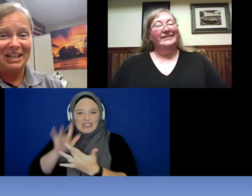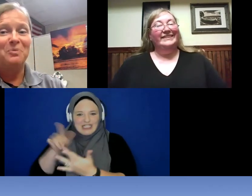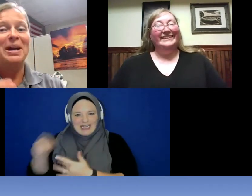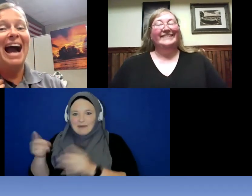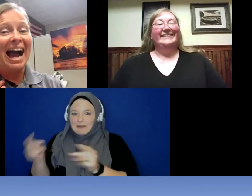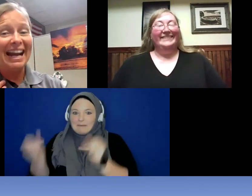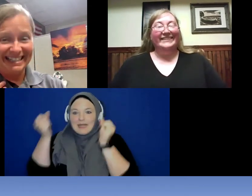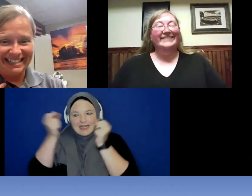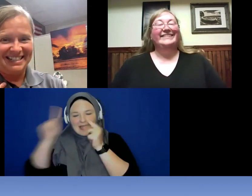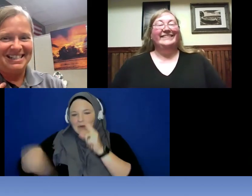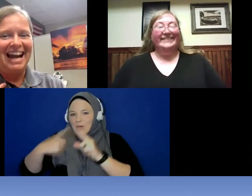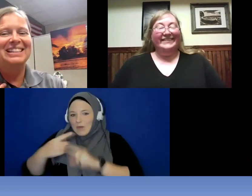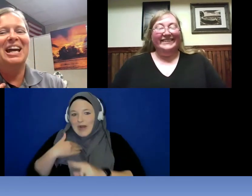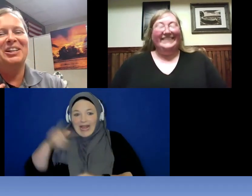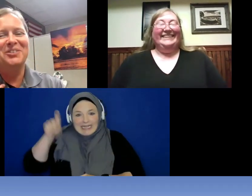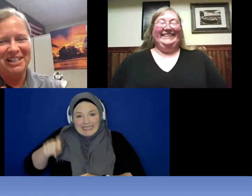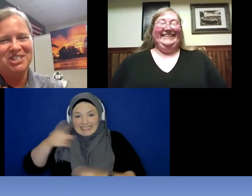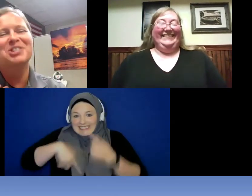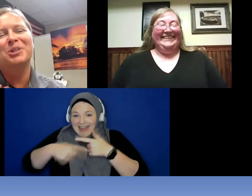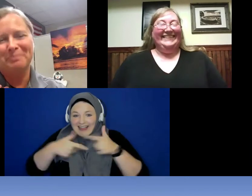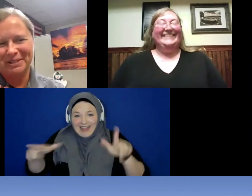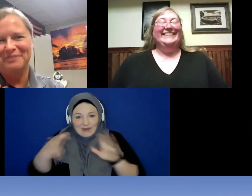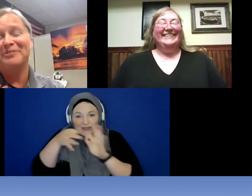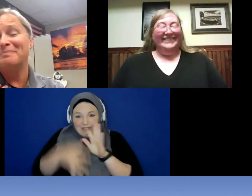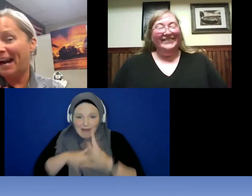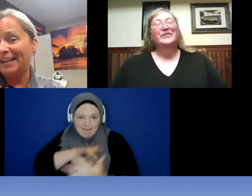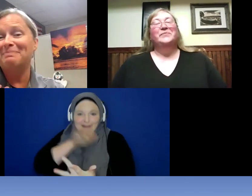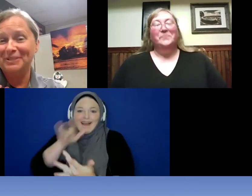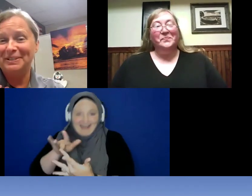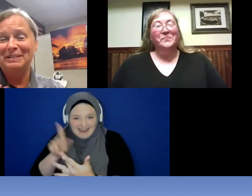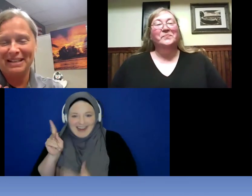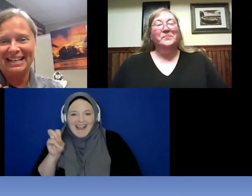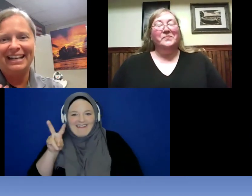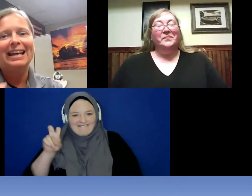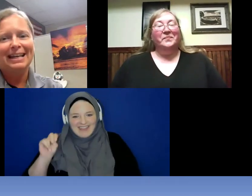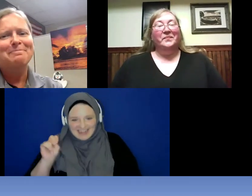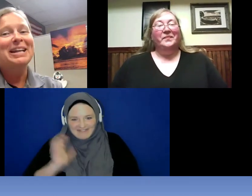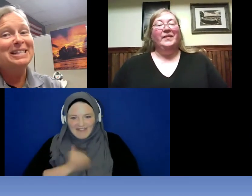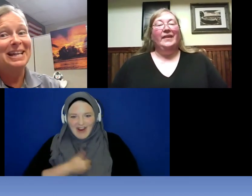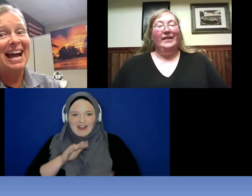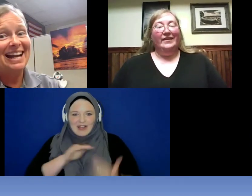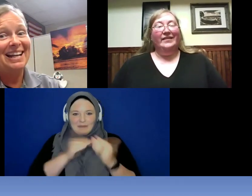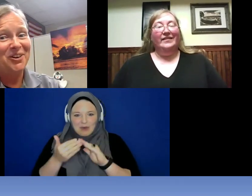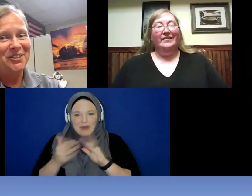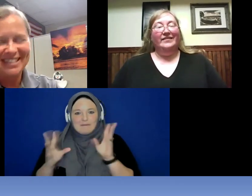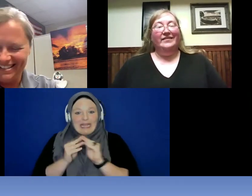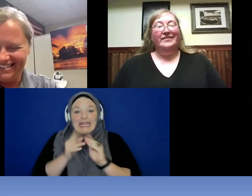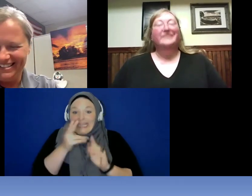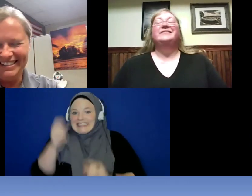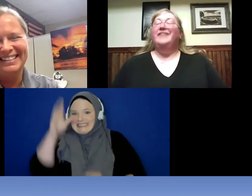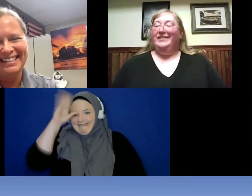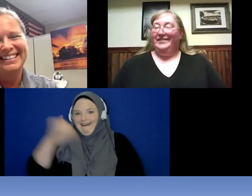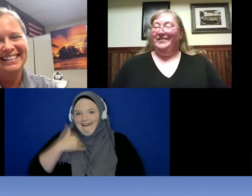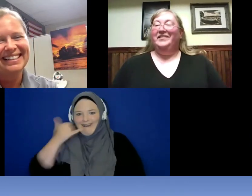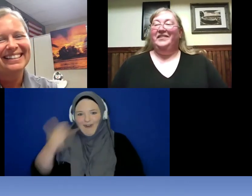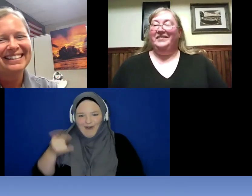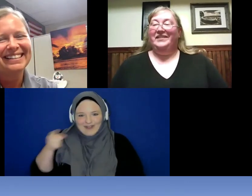when I needed a sign language interpreter for my community meeting . He is the guy I called.